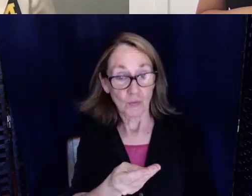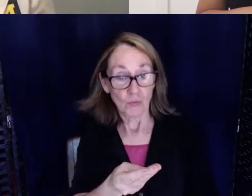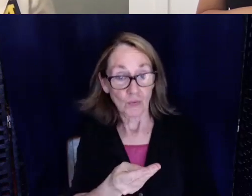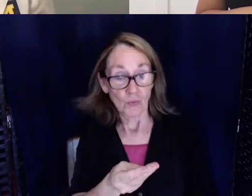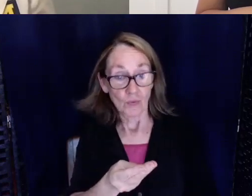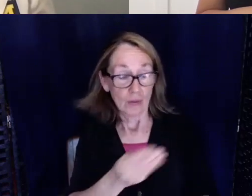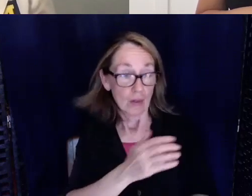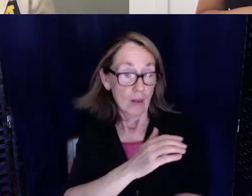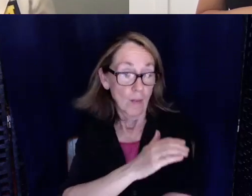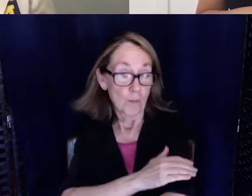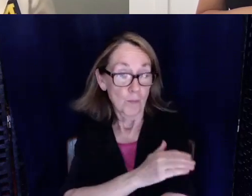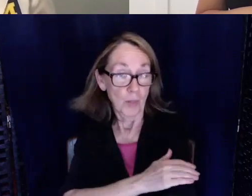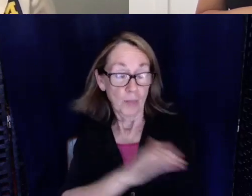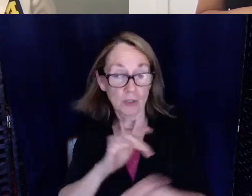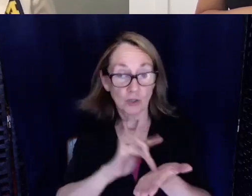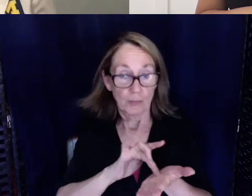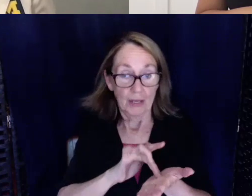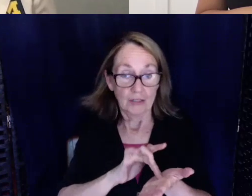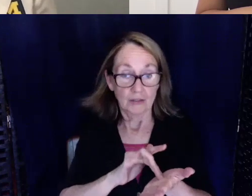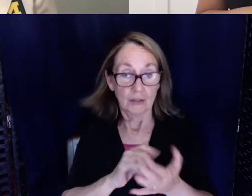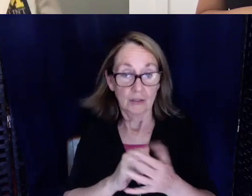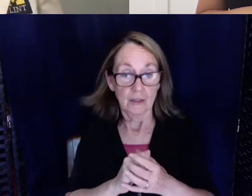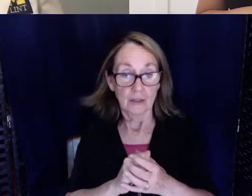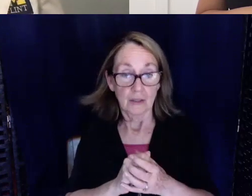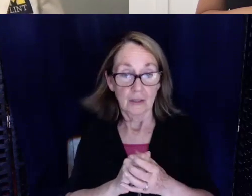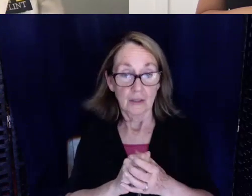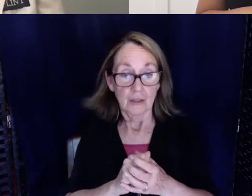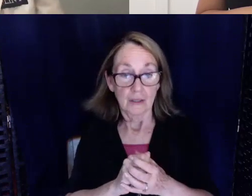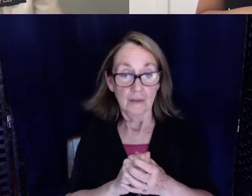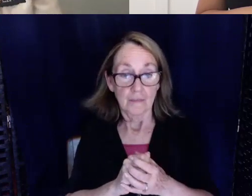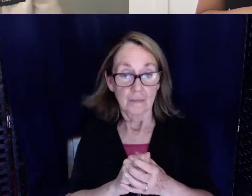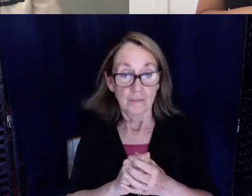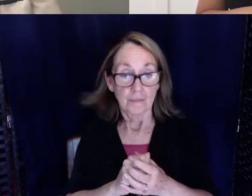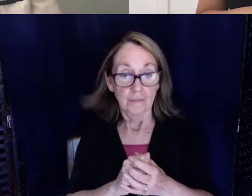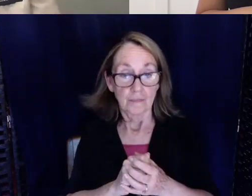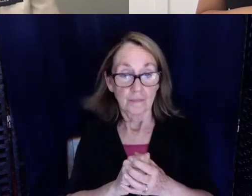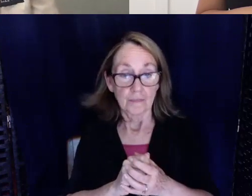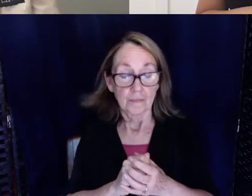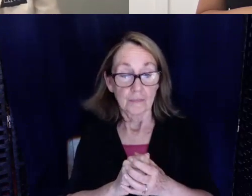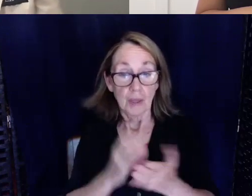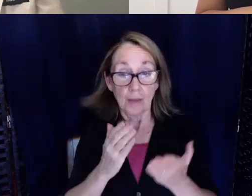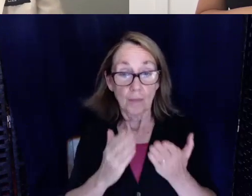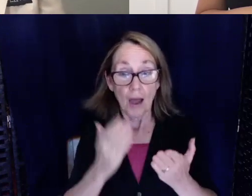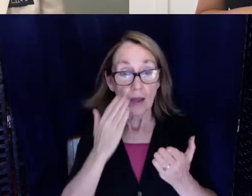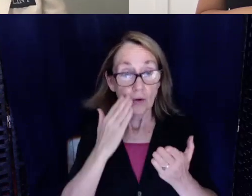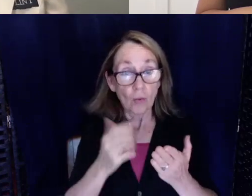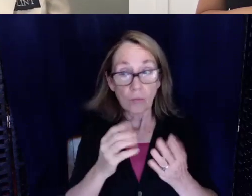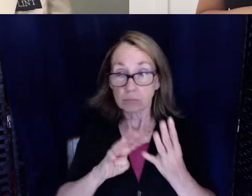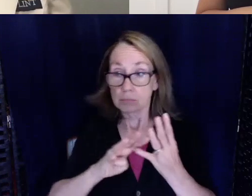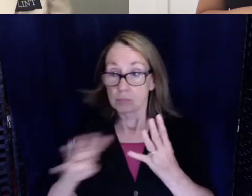medication or whatever. I know that you have just so many more patients, but if you need that extra time I'll